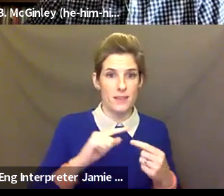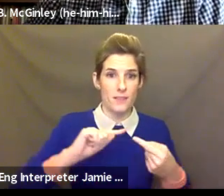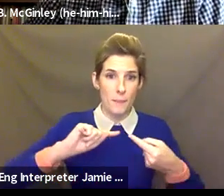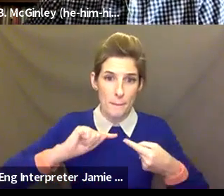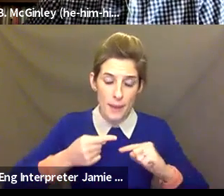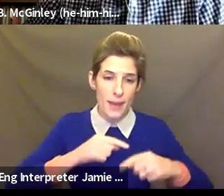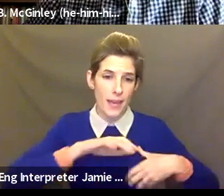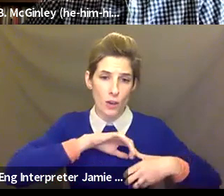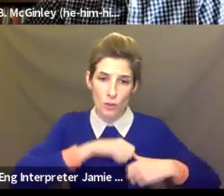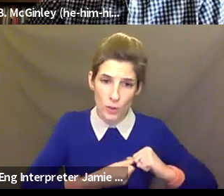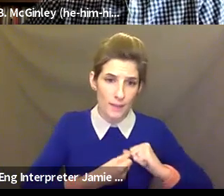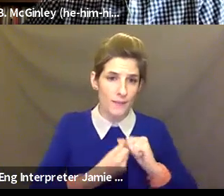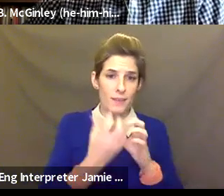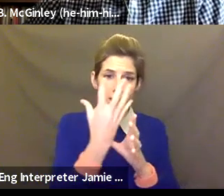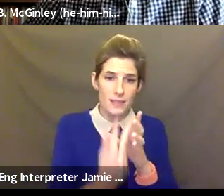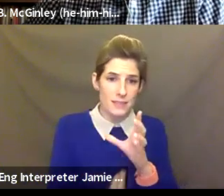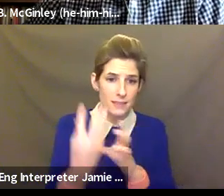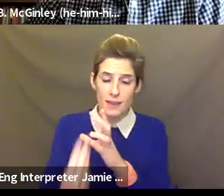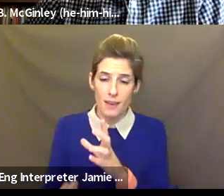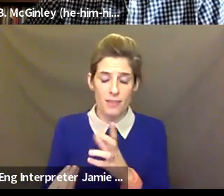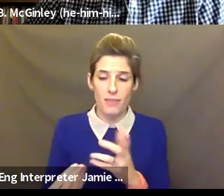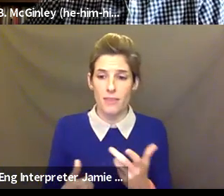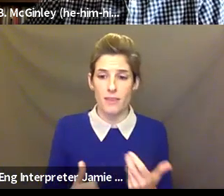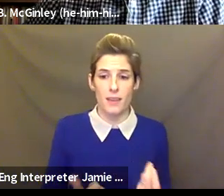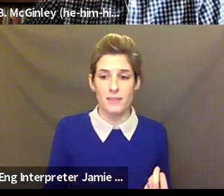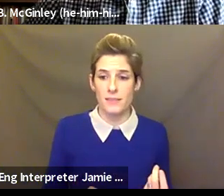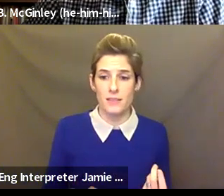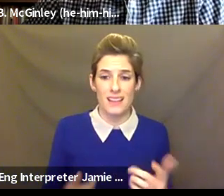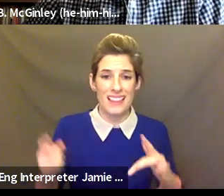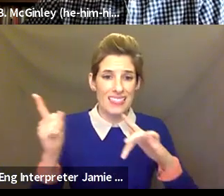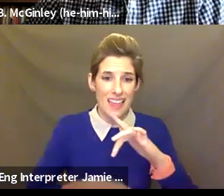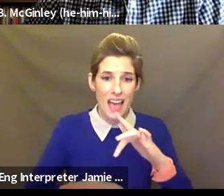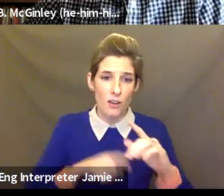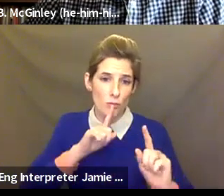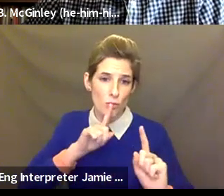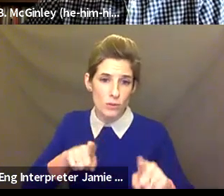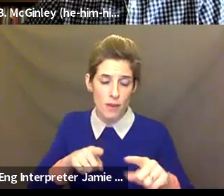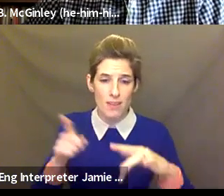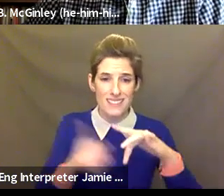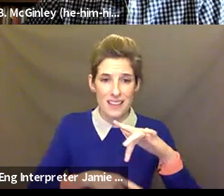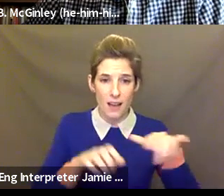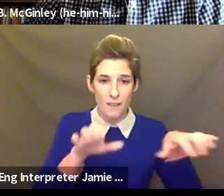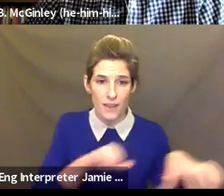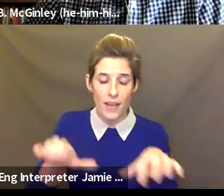the death and the unneeded lack of response, right. I think that